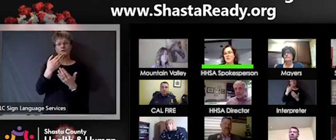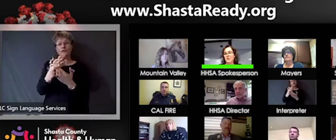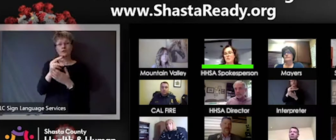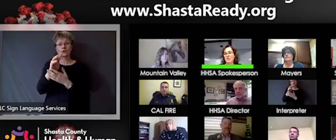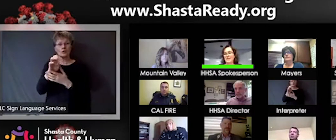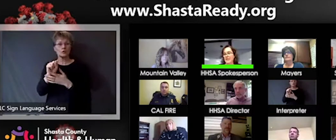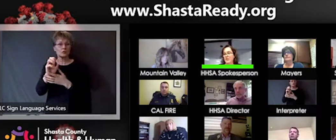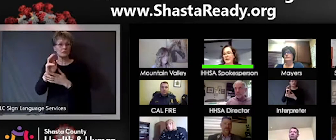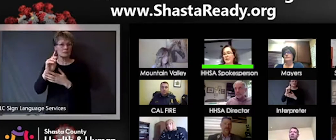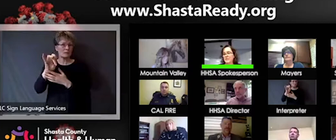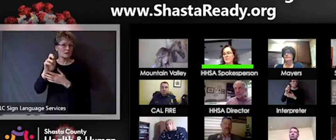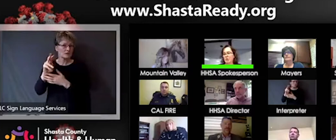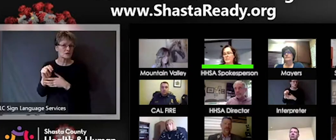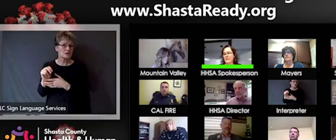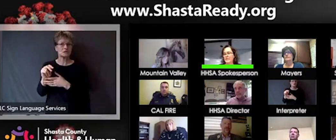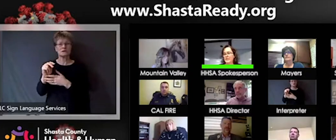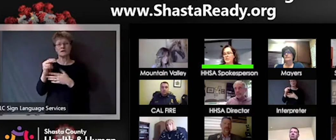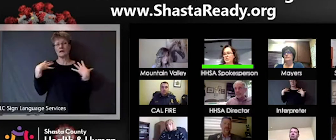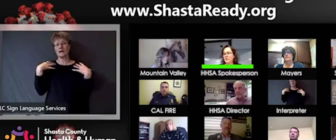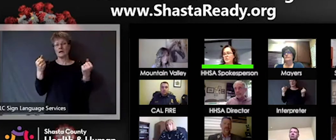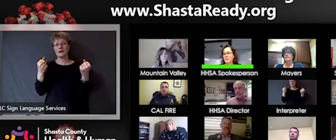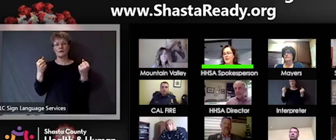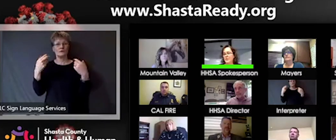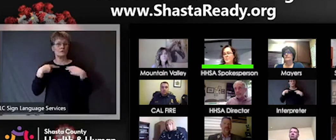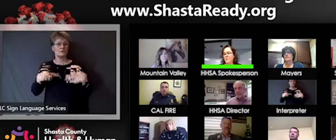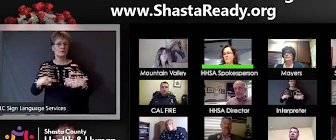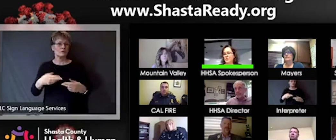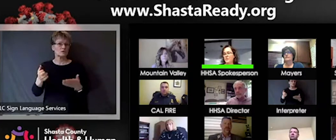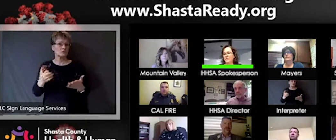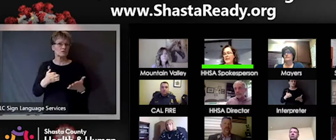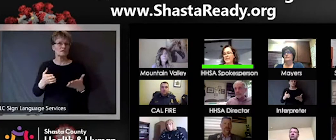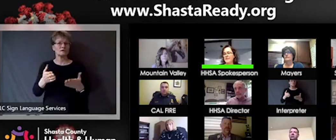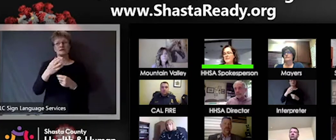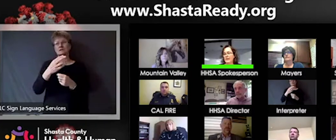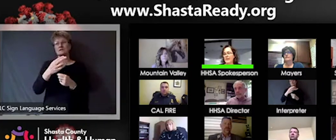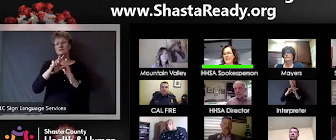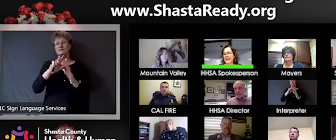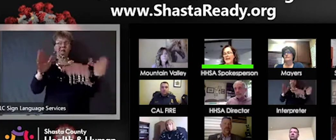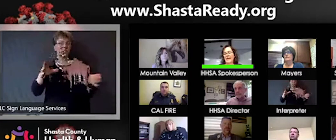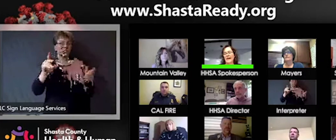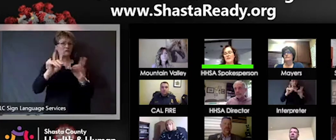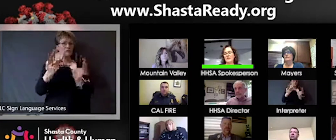of course, the Shasta County Housing Department to provide a space in the